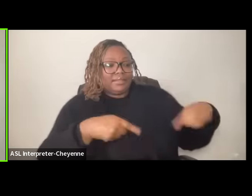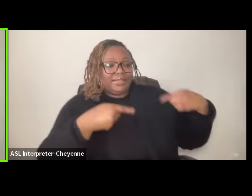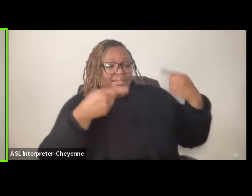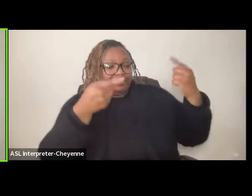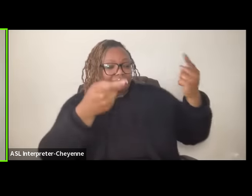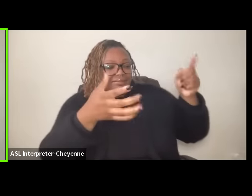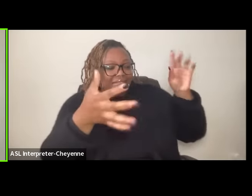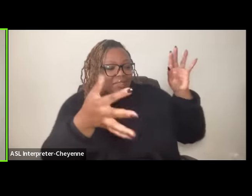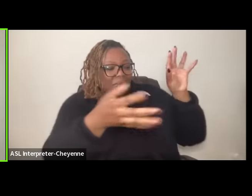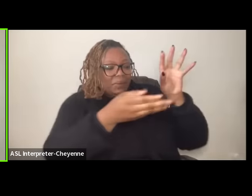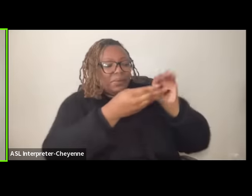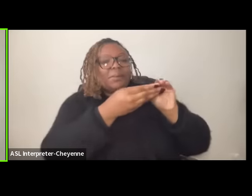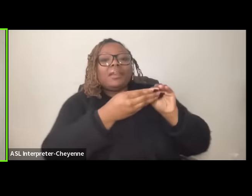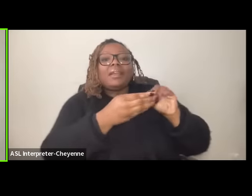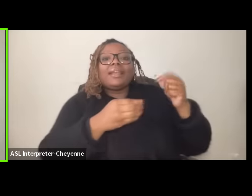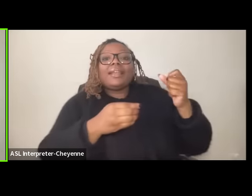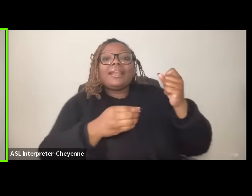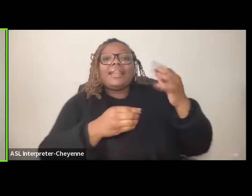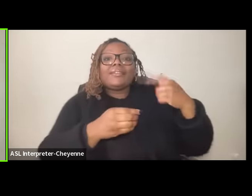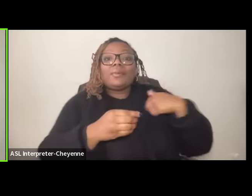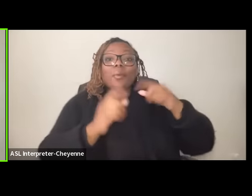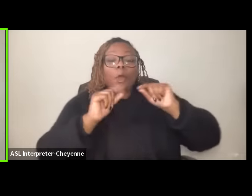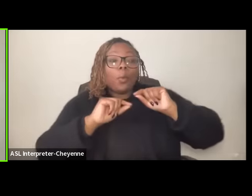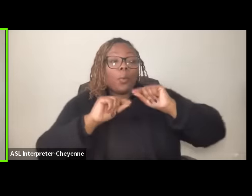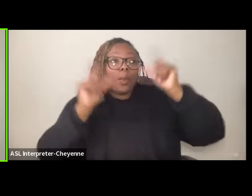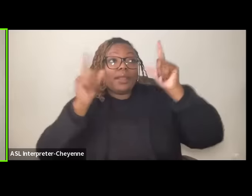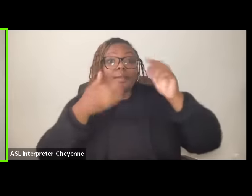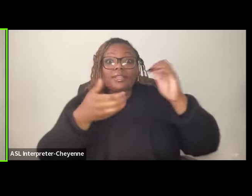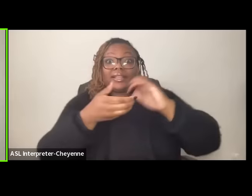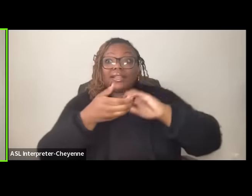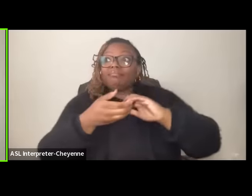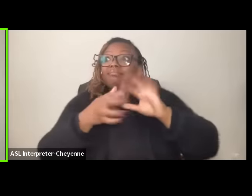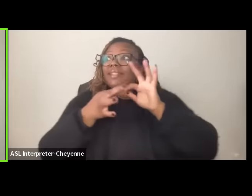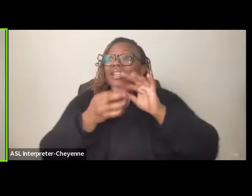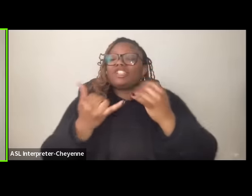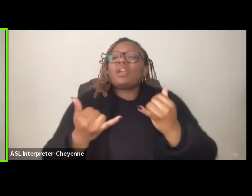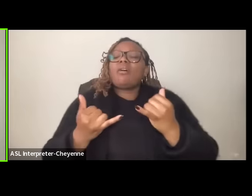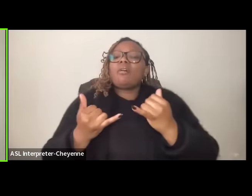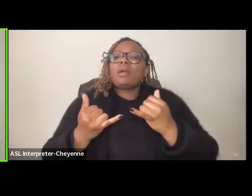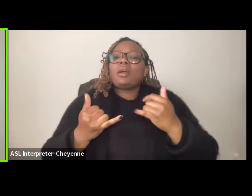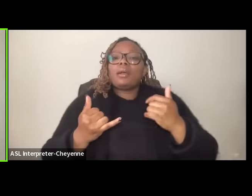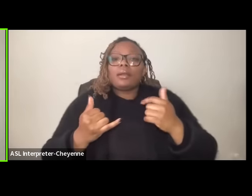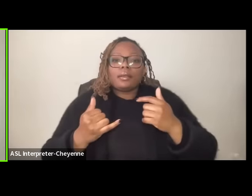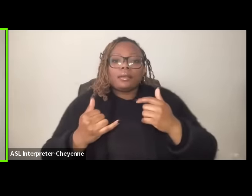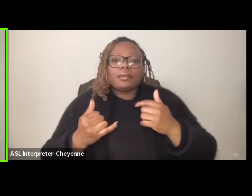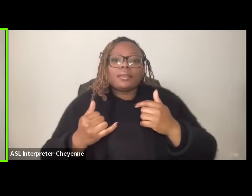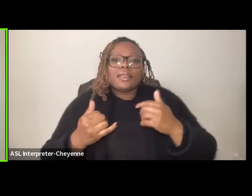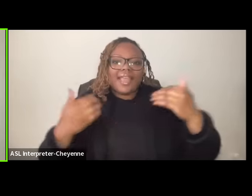are you know waking up to these connections now um for sure the they have they have existed and